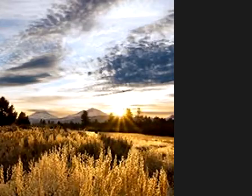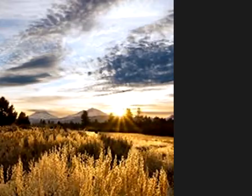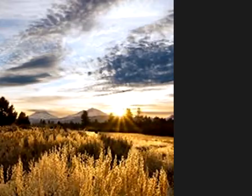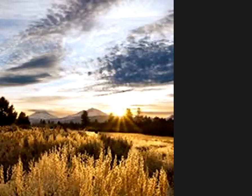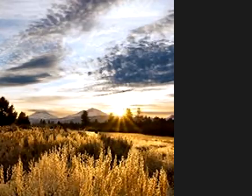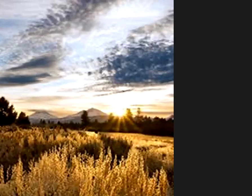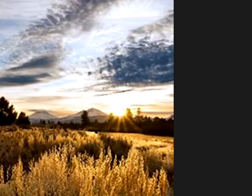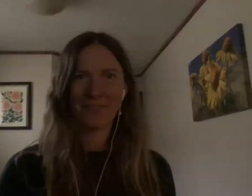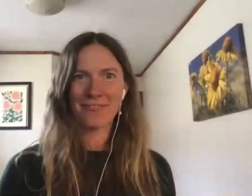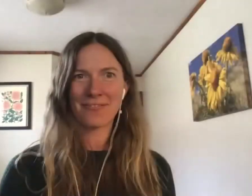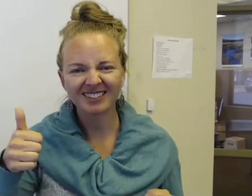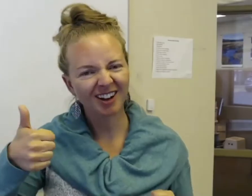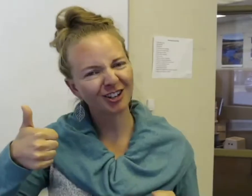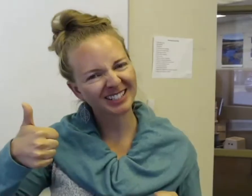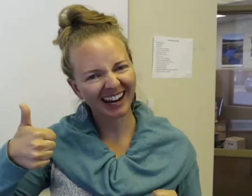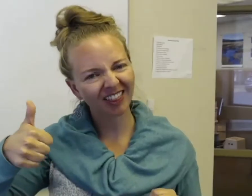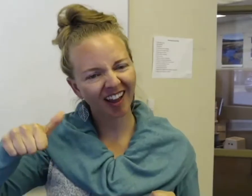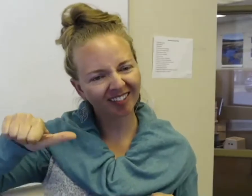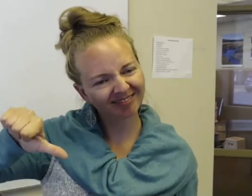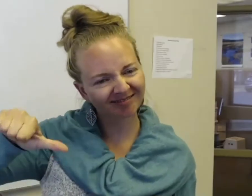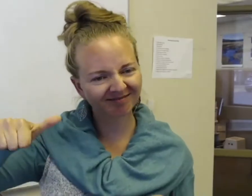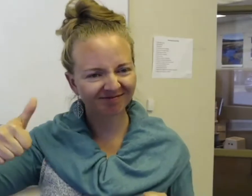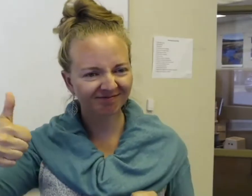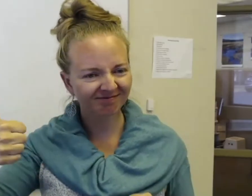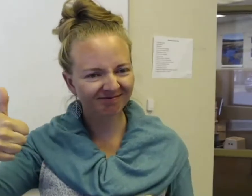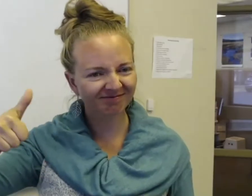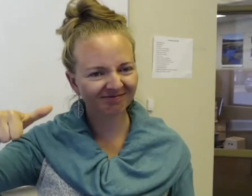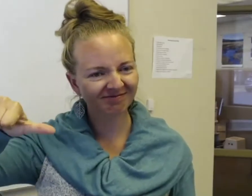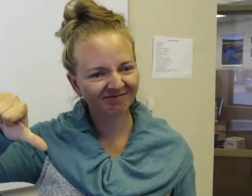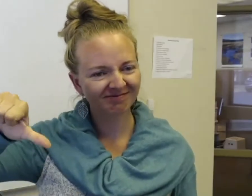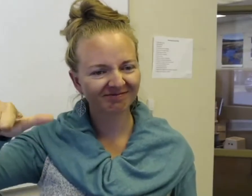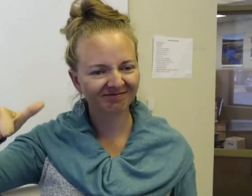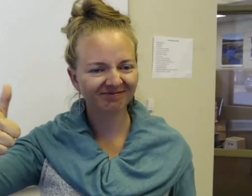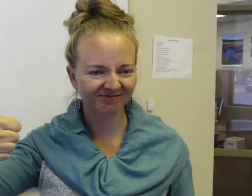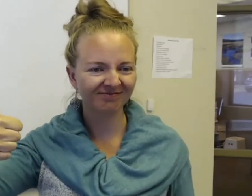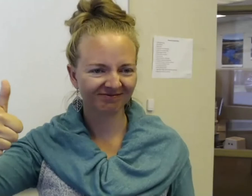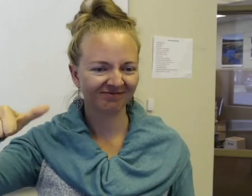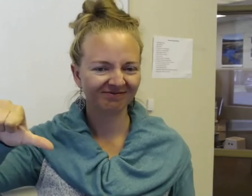So do you guys understand that?